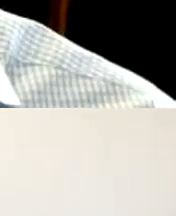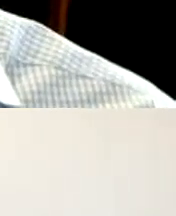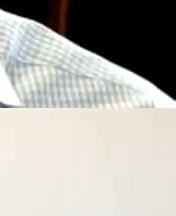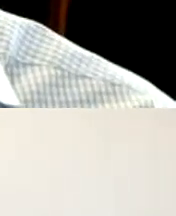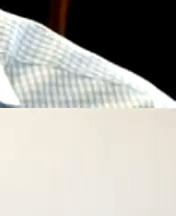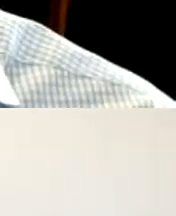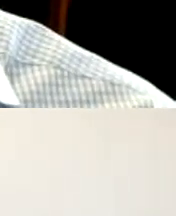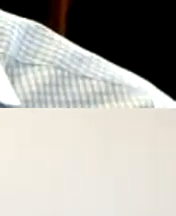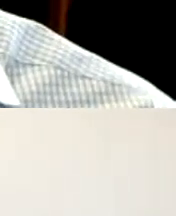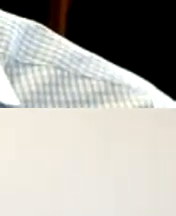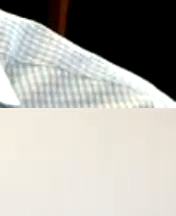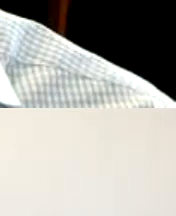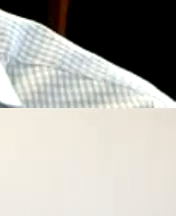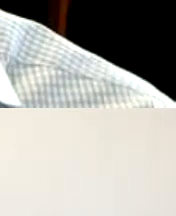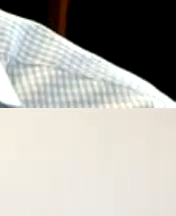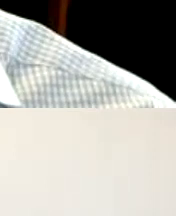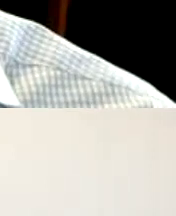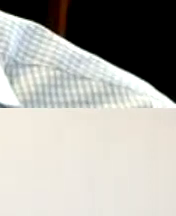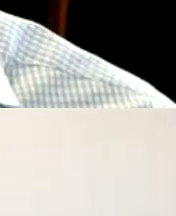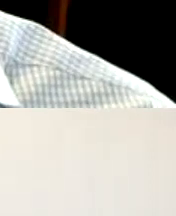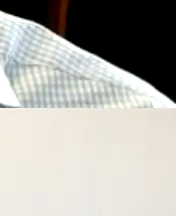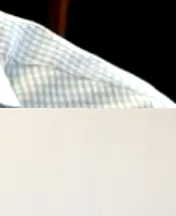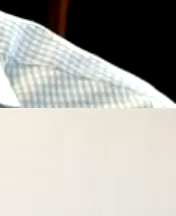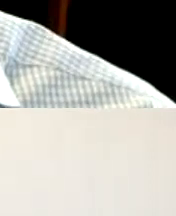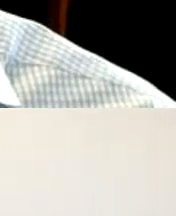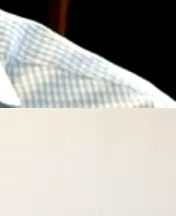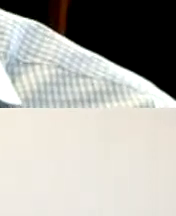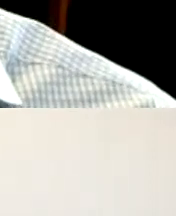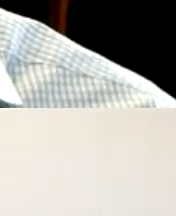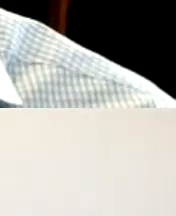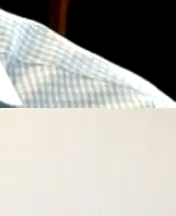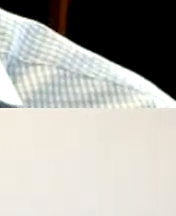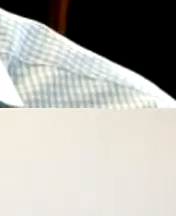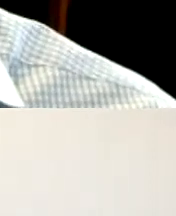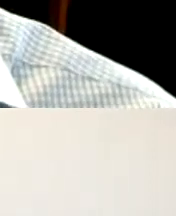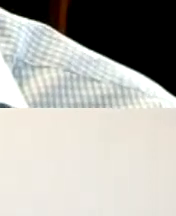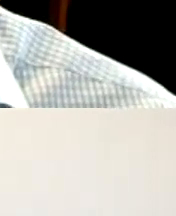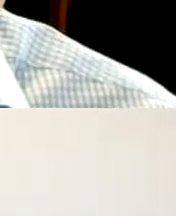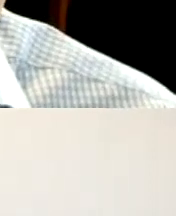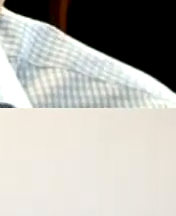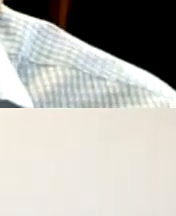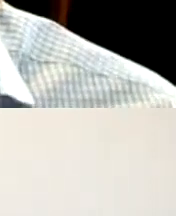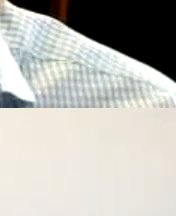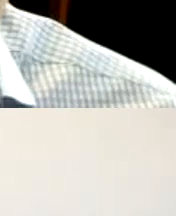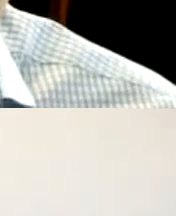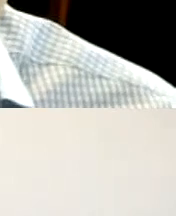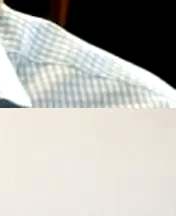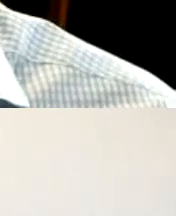allowing individuals to have achieve a better life experience the the acronym for able and so